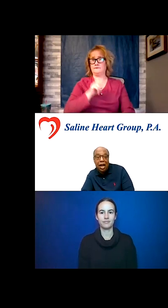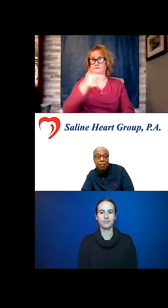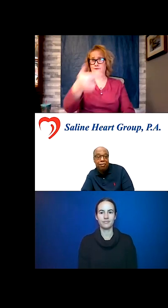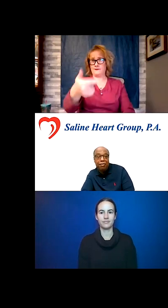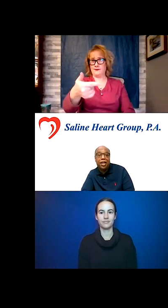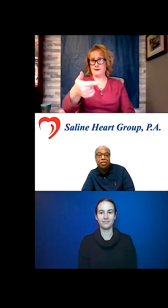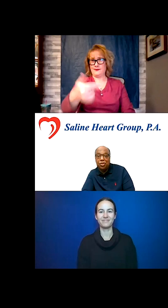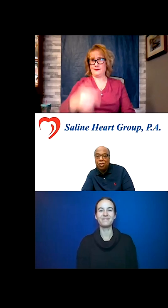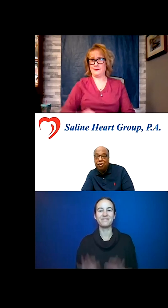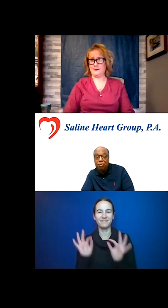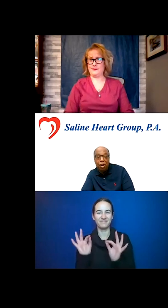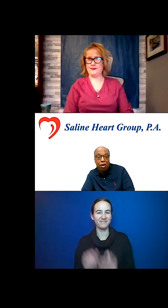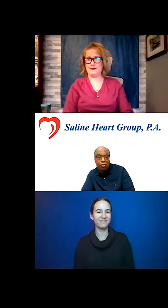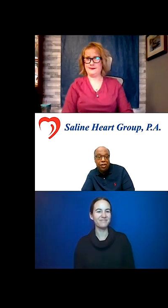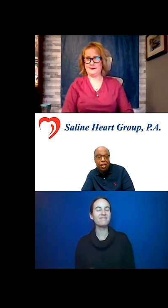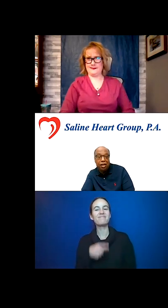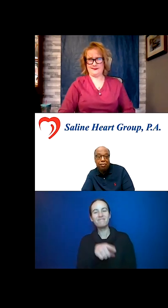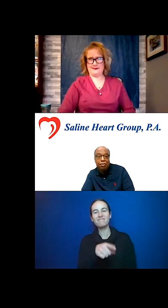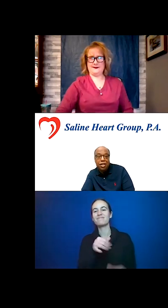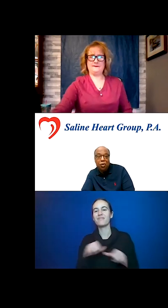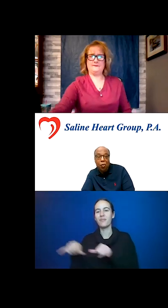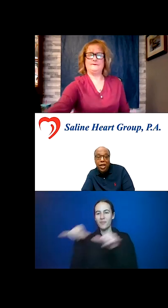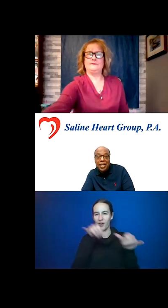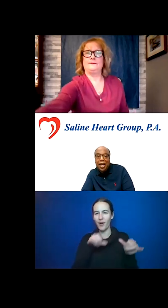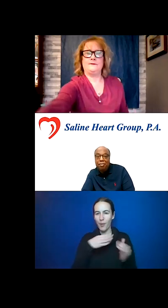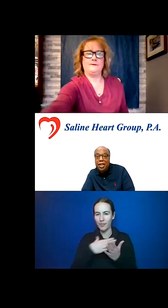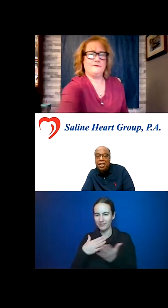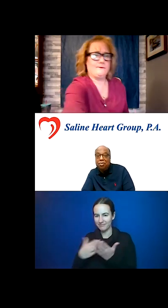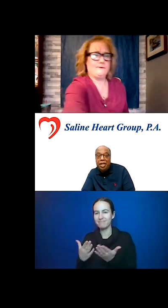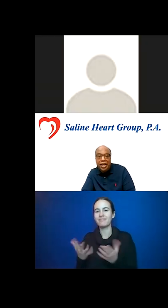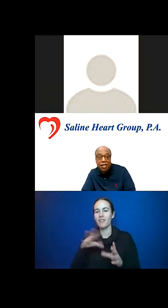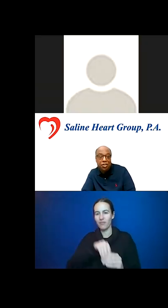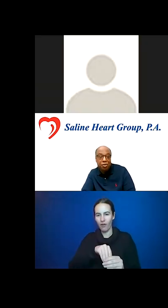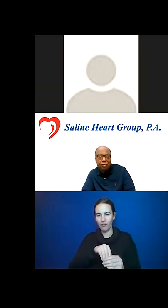involved when diabetes begins to